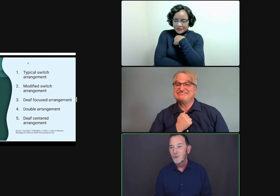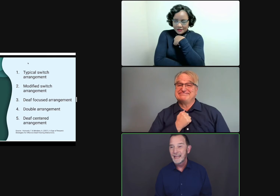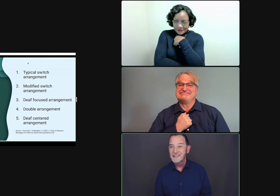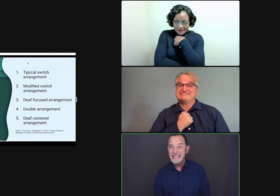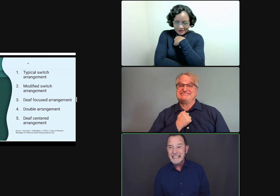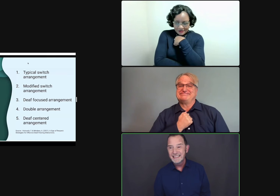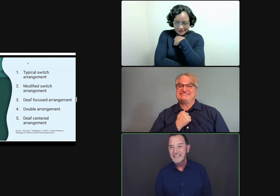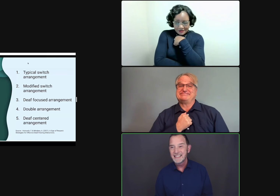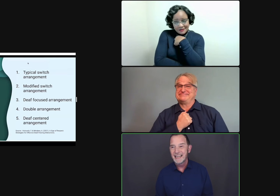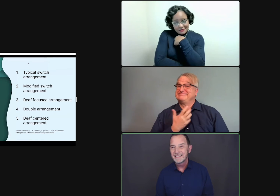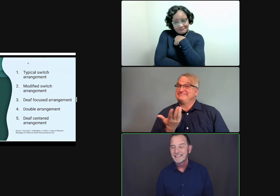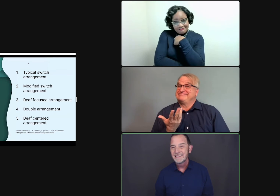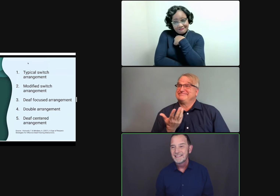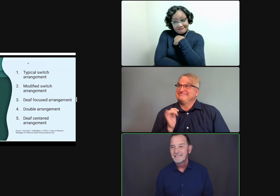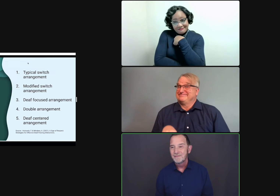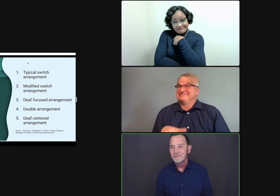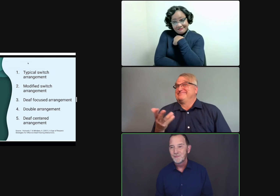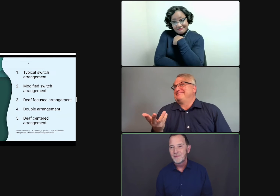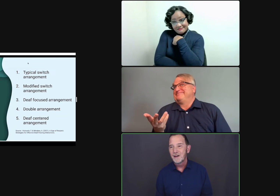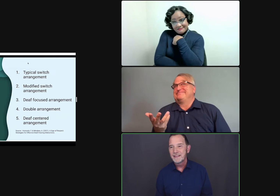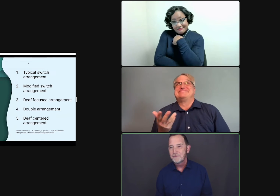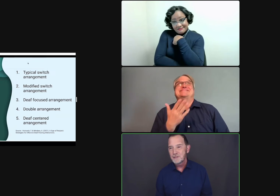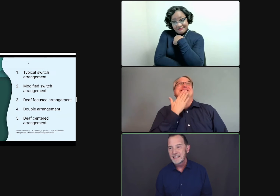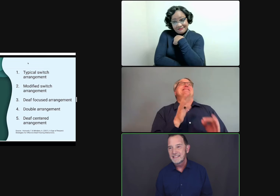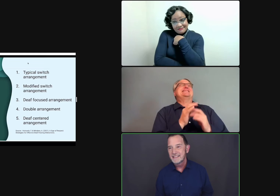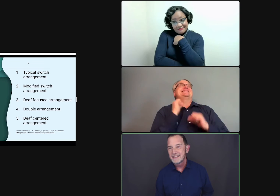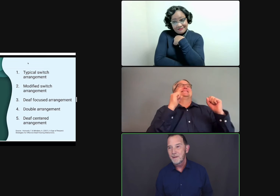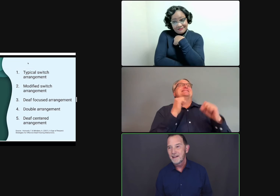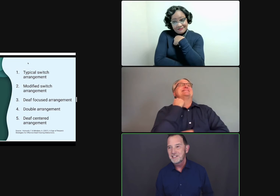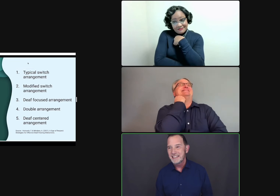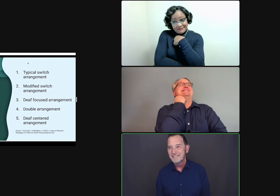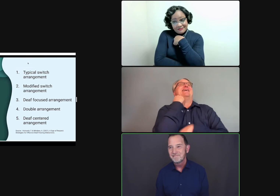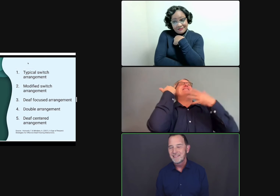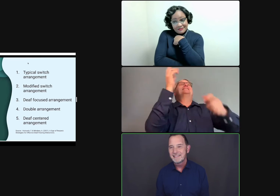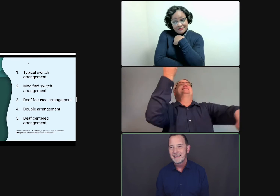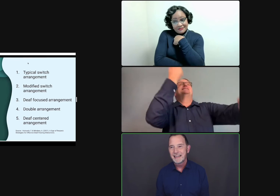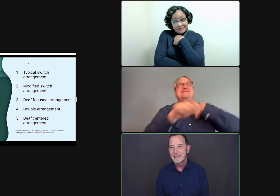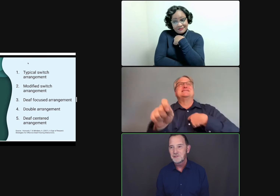What I've seen is that all the person gets is an apology, that they get